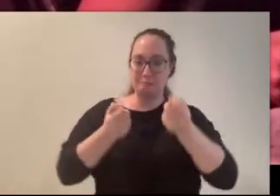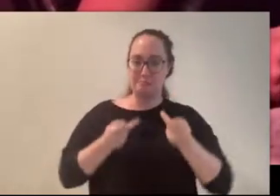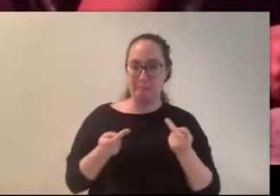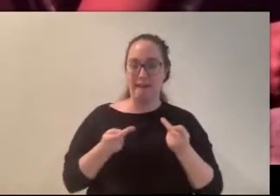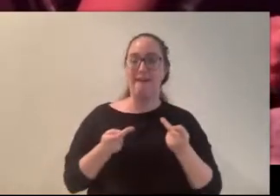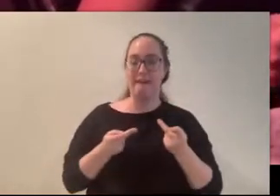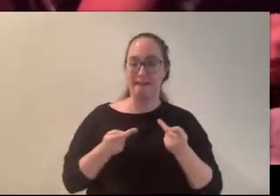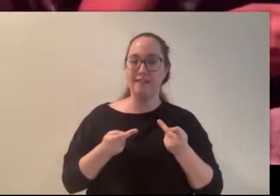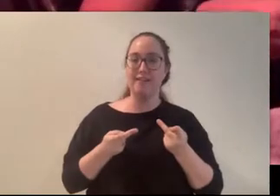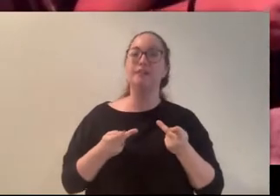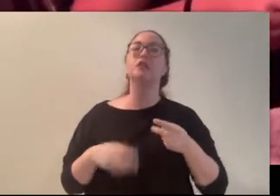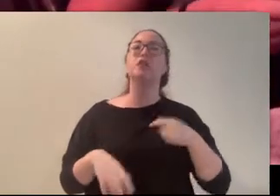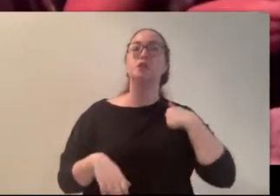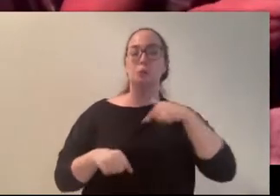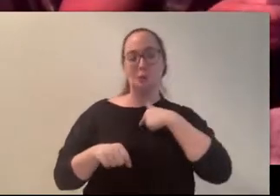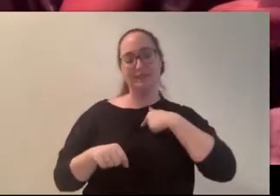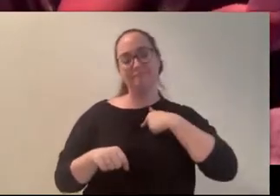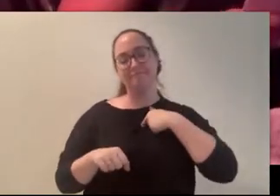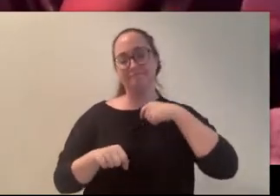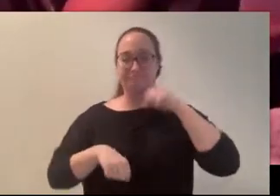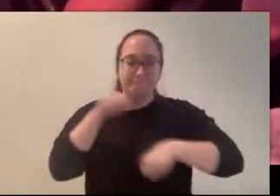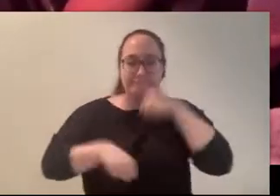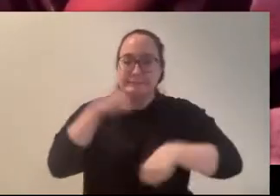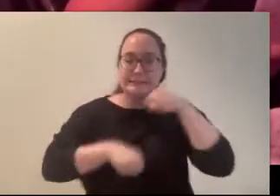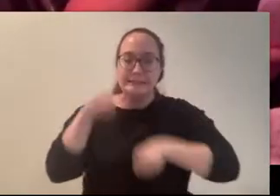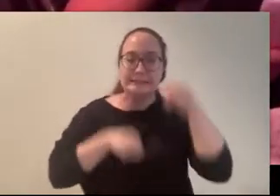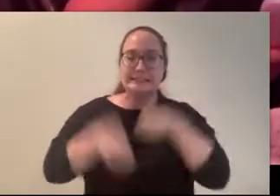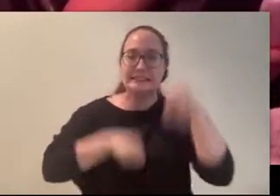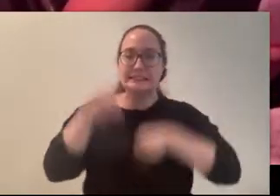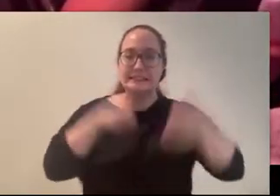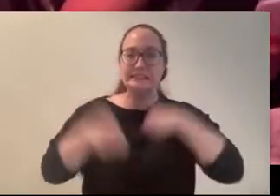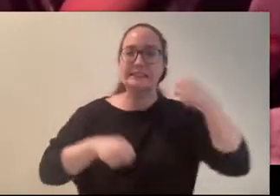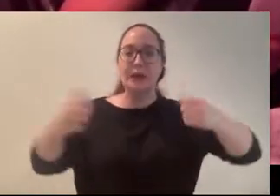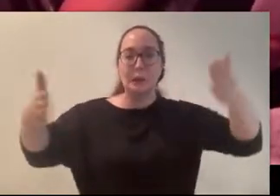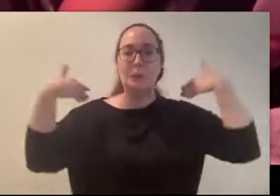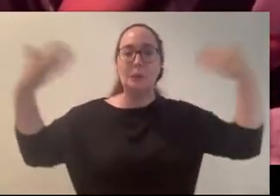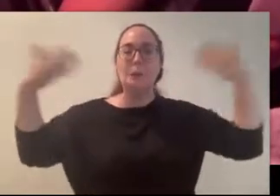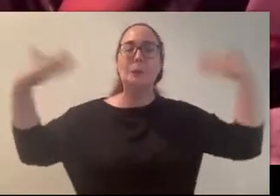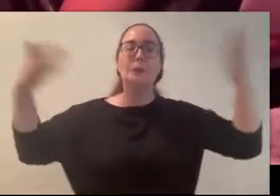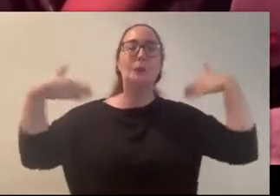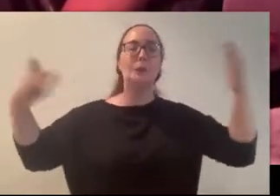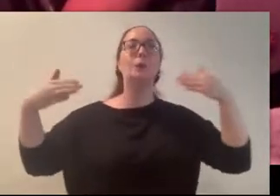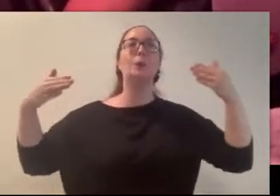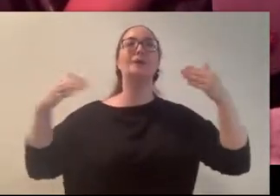We peddled hard and fast, leaving behind the glow from windows and streetlamps until darkness